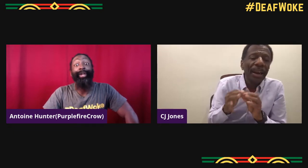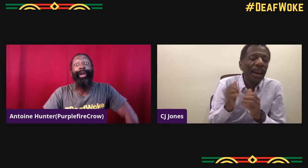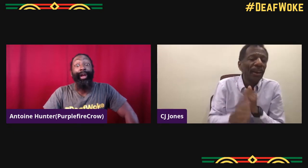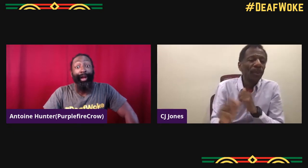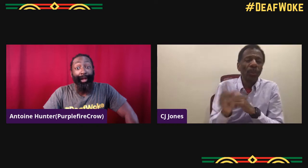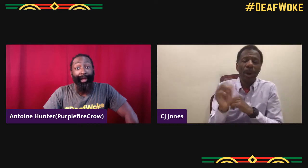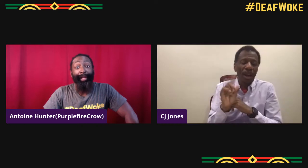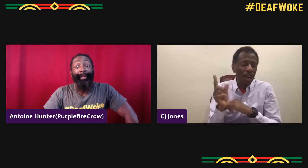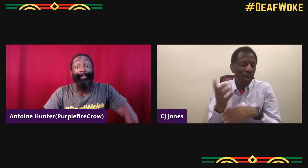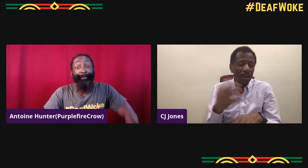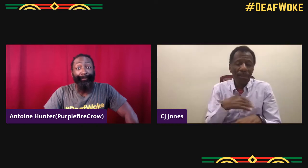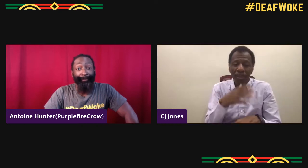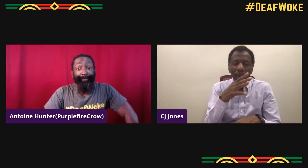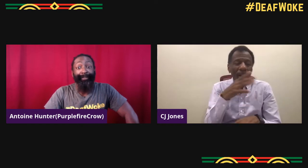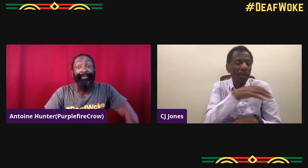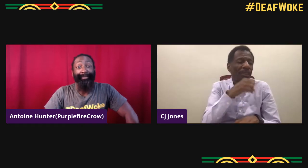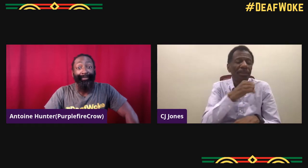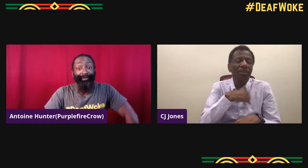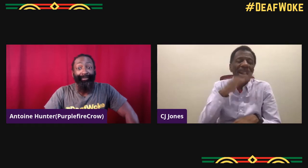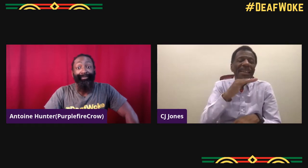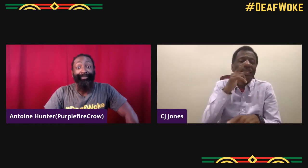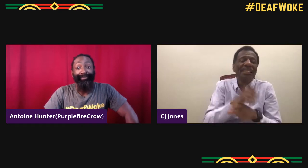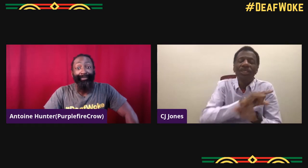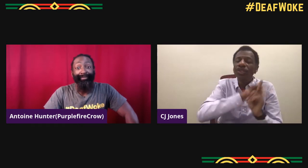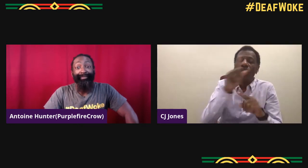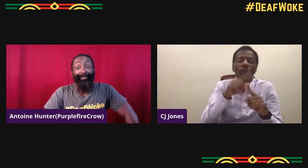and so my brothers and sister were the interpreters wherever we went.